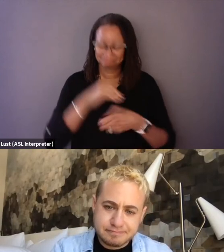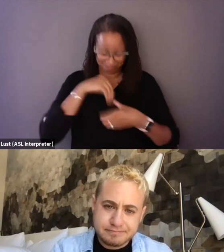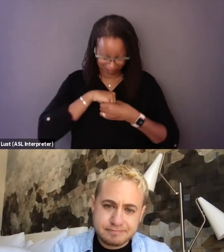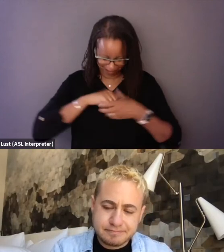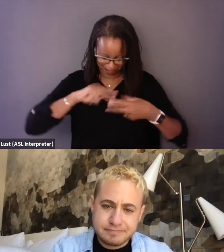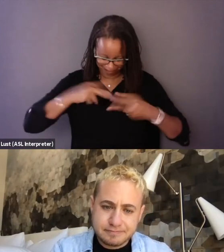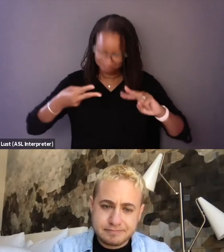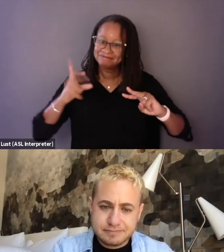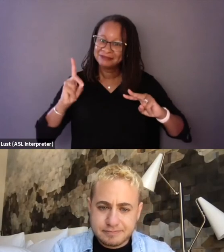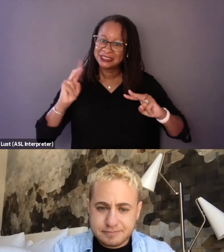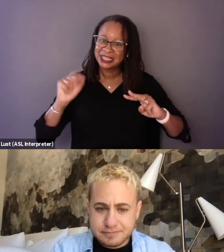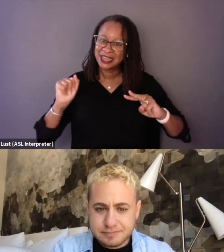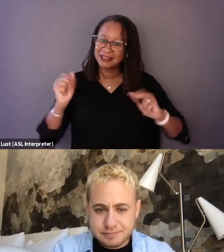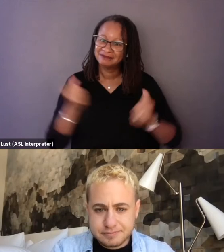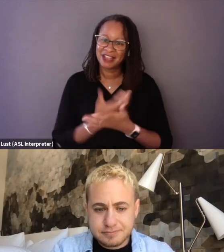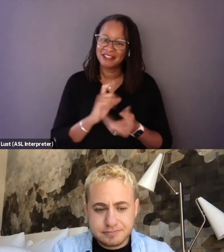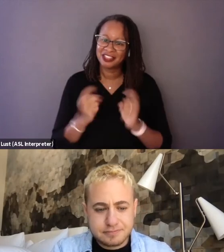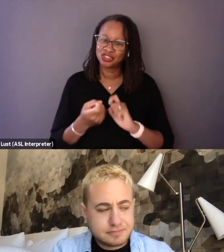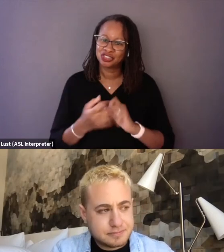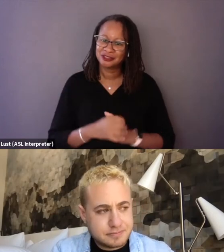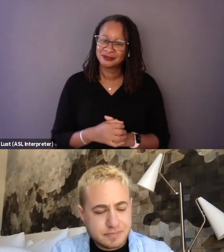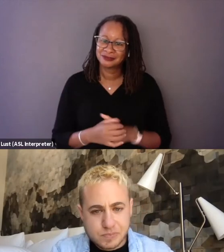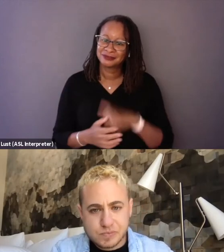So yeah, so much.